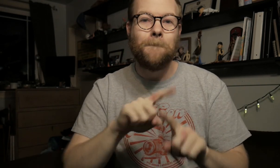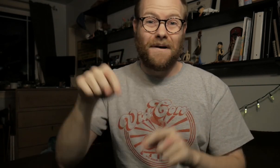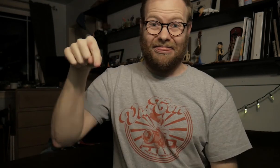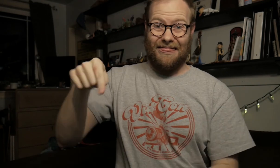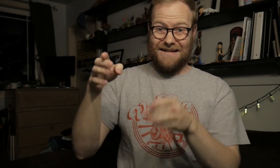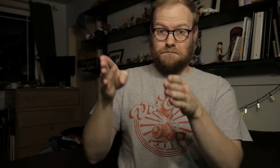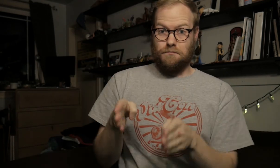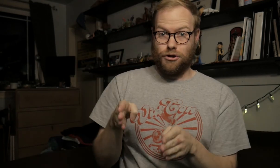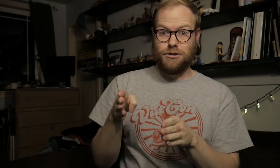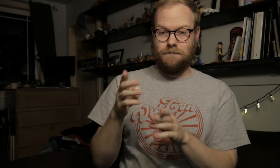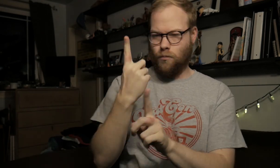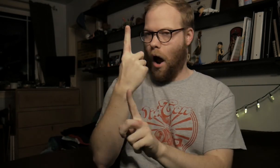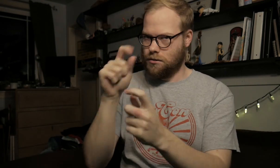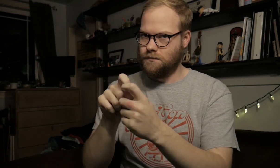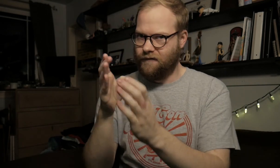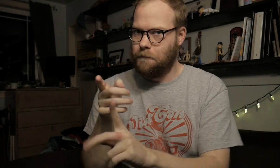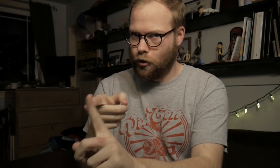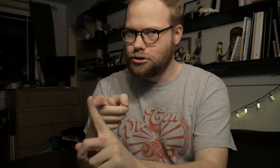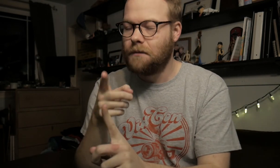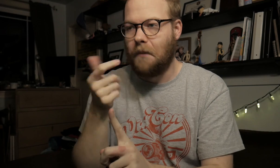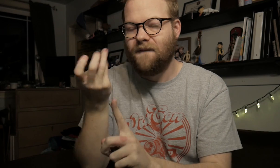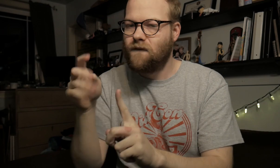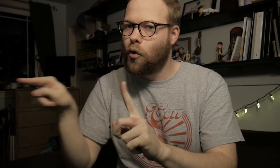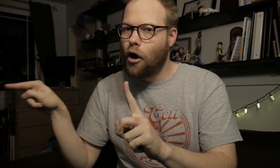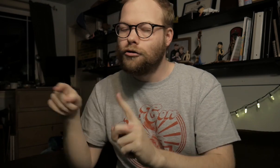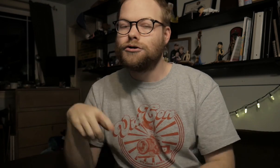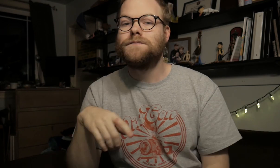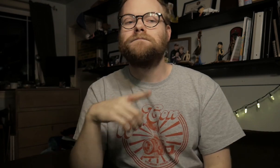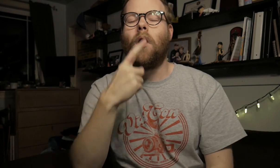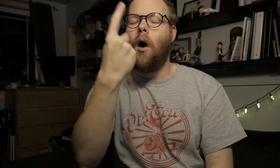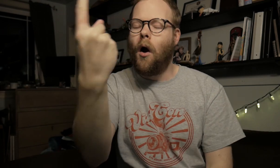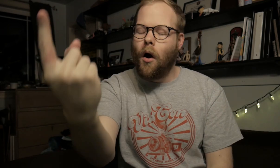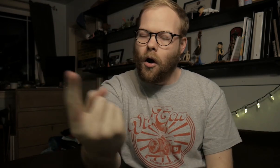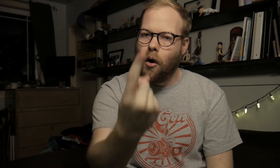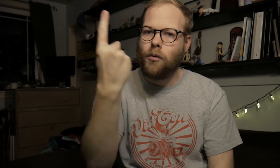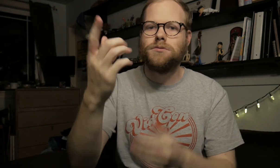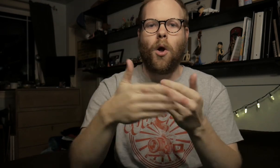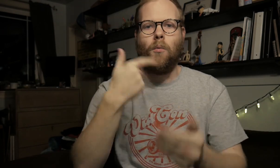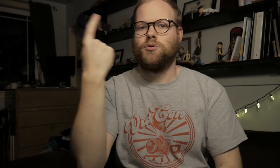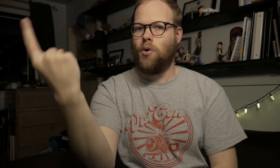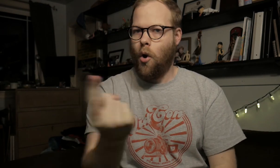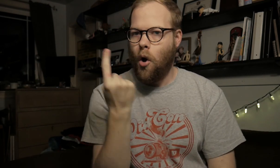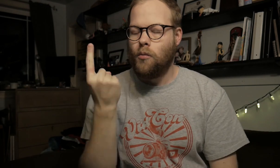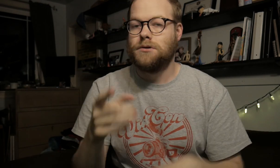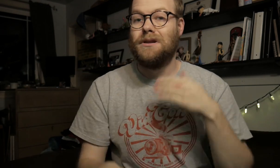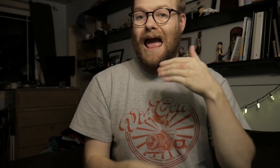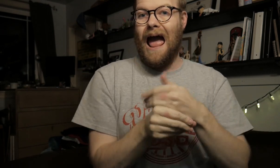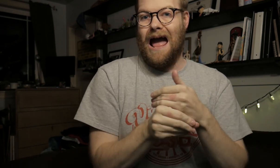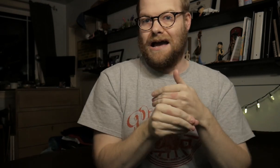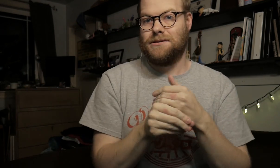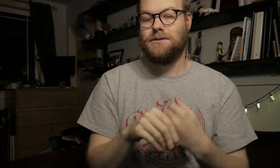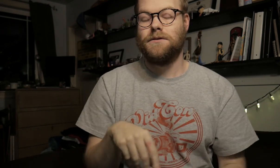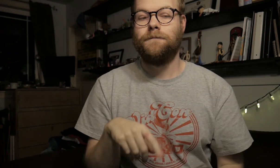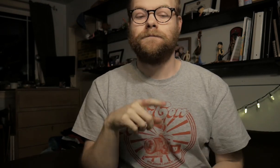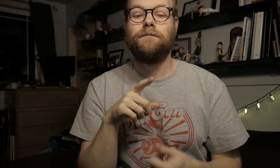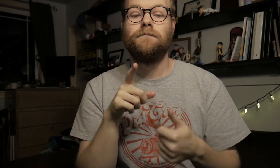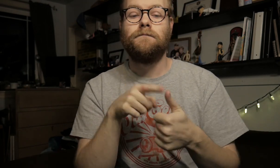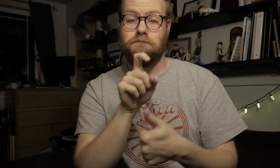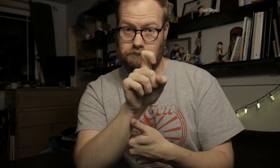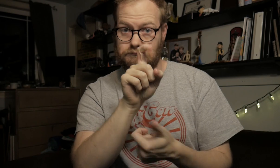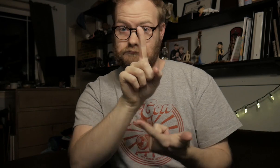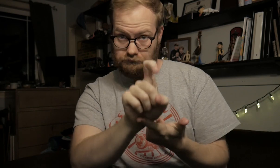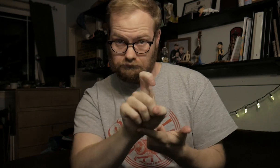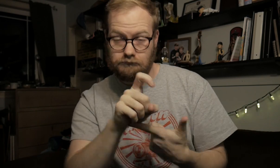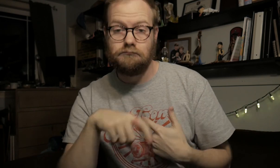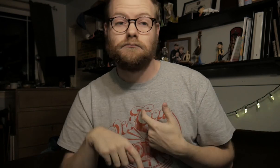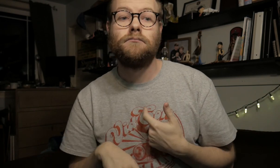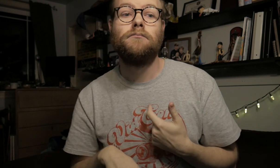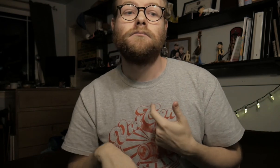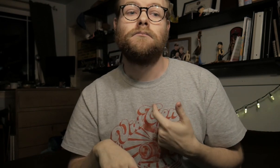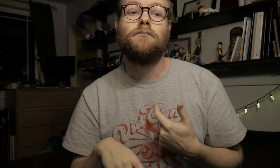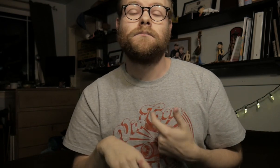But this person--one specific person--and a few others, always, almost always add with the two questions: